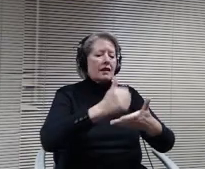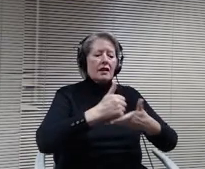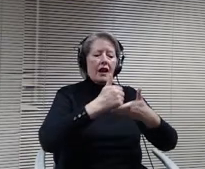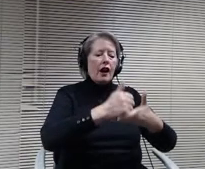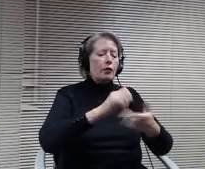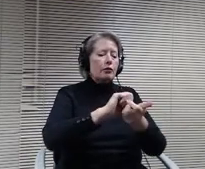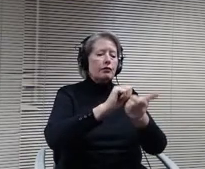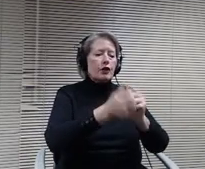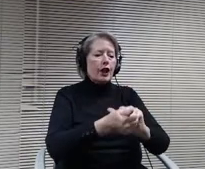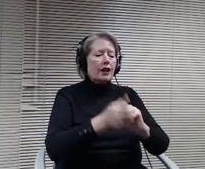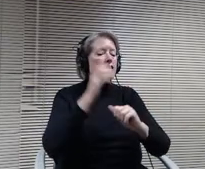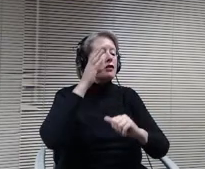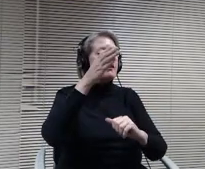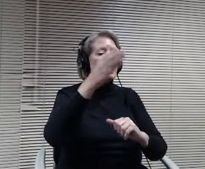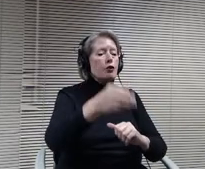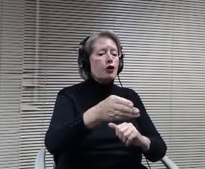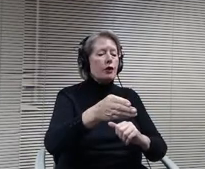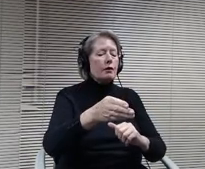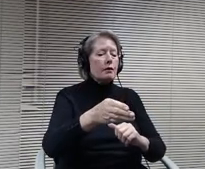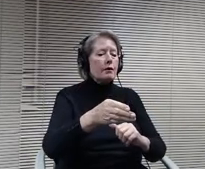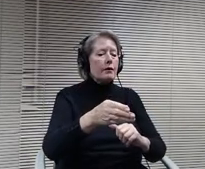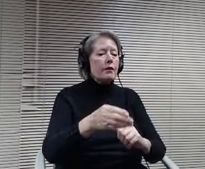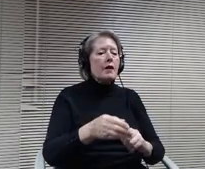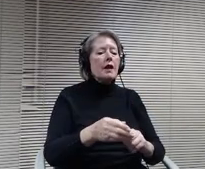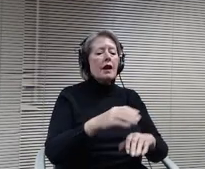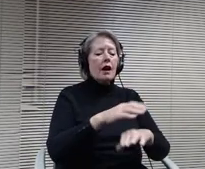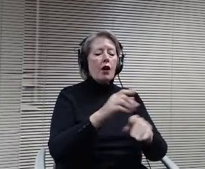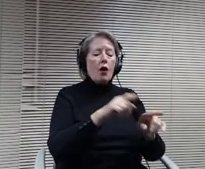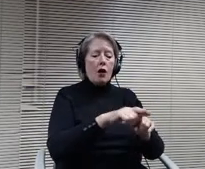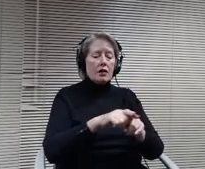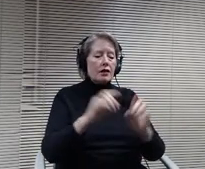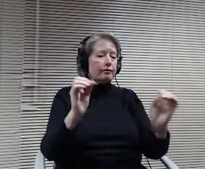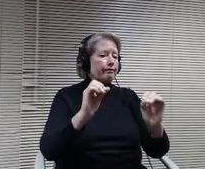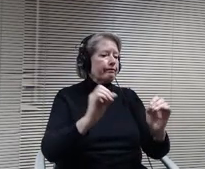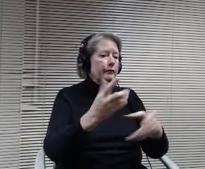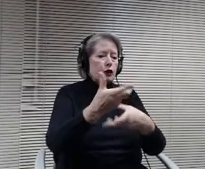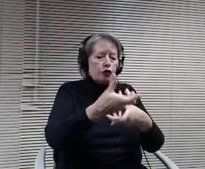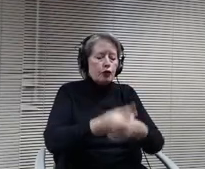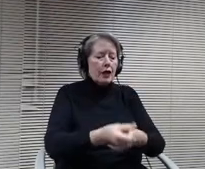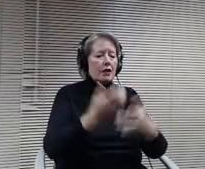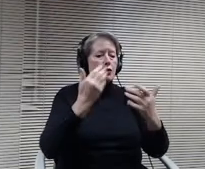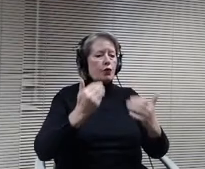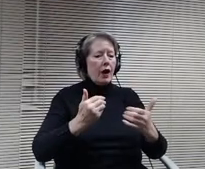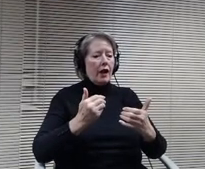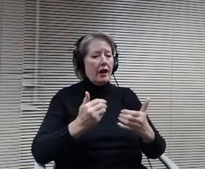distrust between students and the administration because victims of discrimination never get closure and feel dismissed.